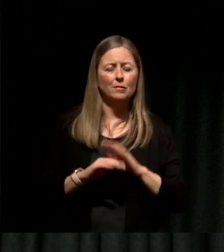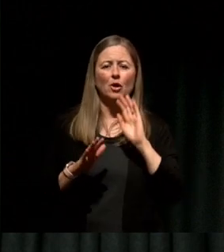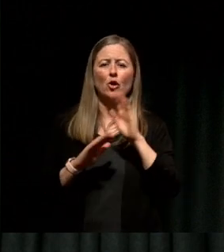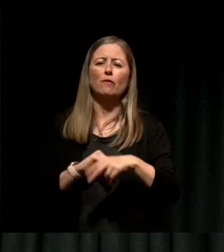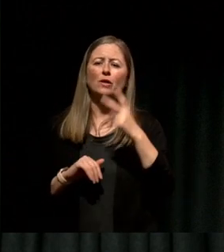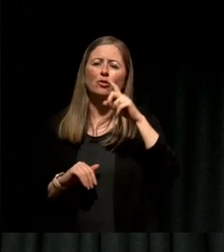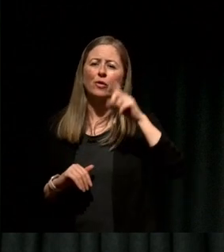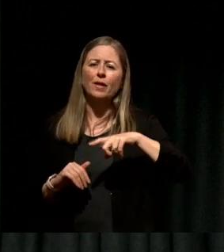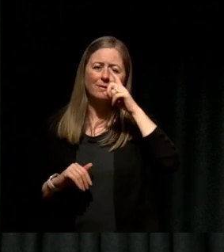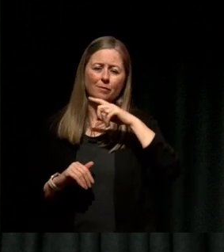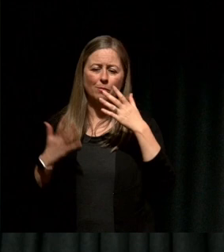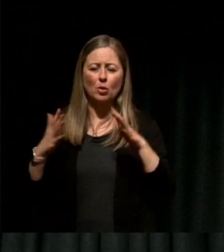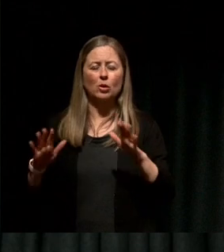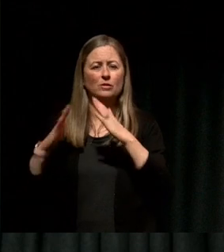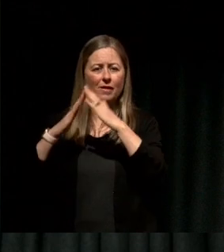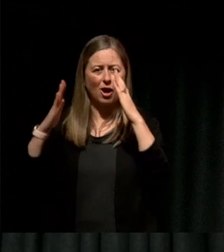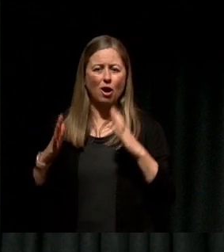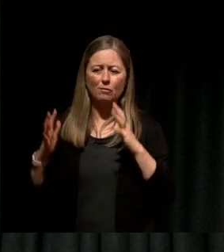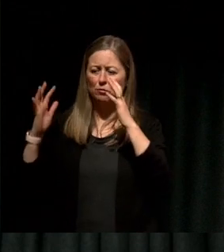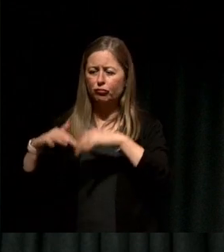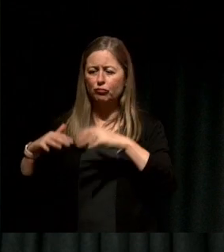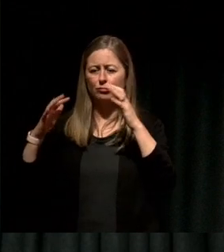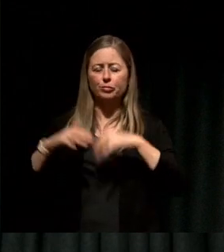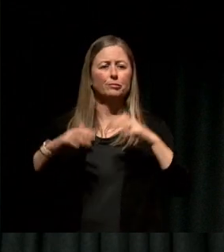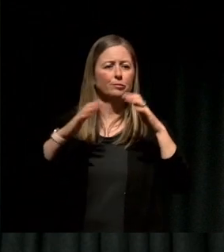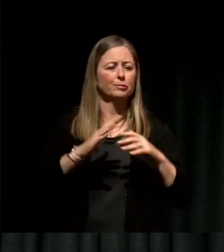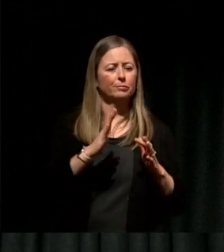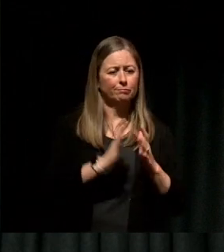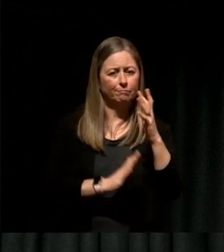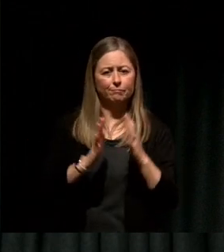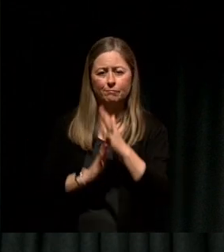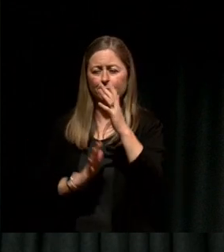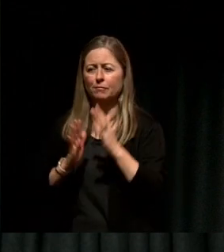I was working for the Emergency Services Commissioner in the Victorian Government State Control Center.